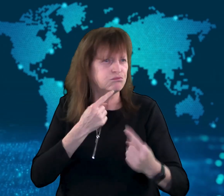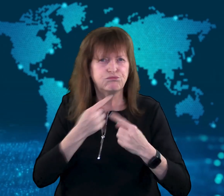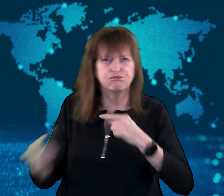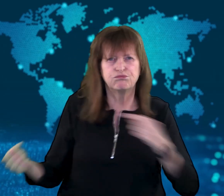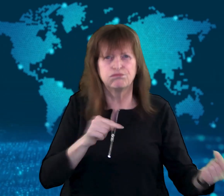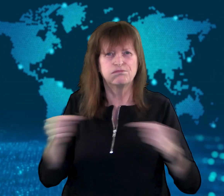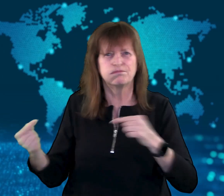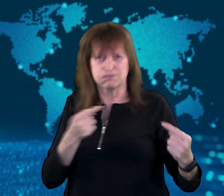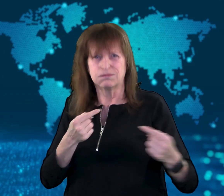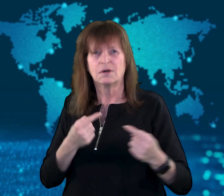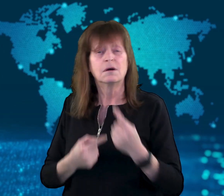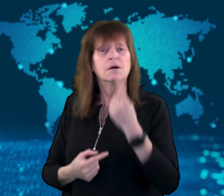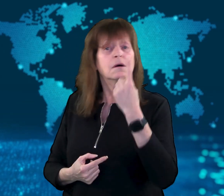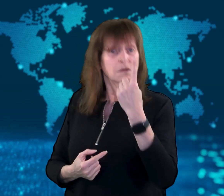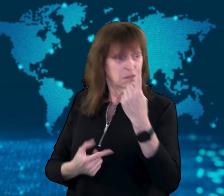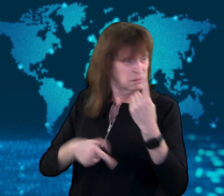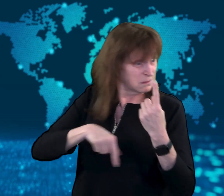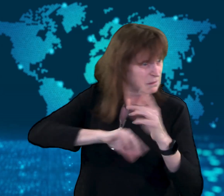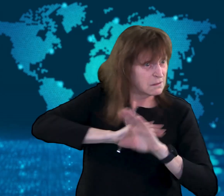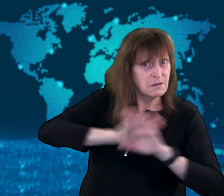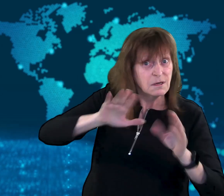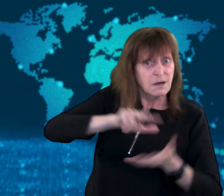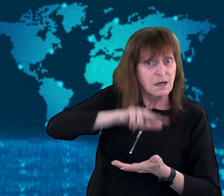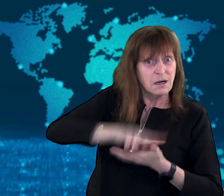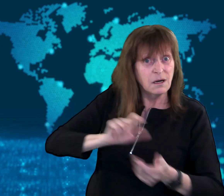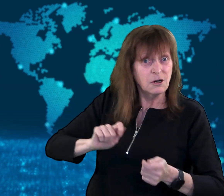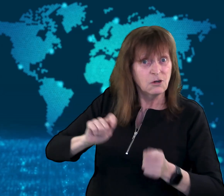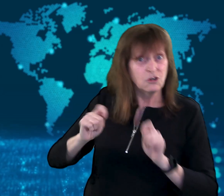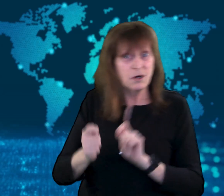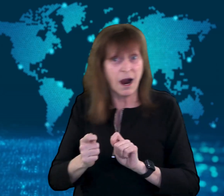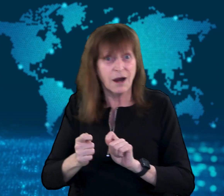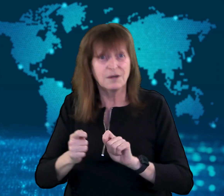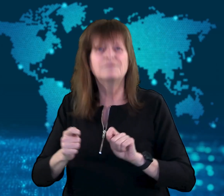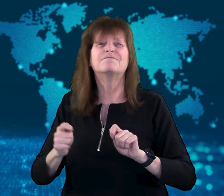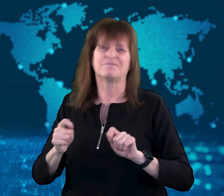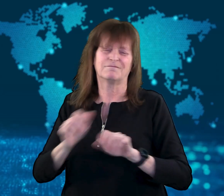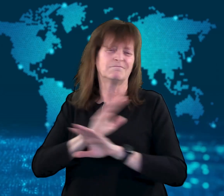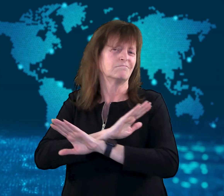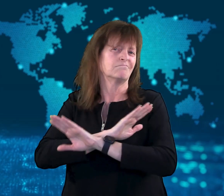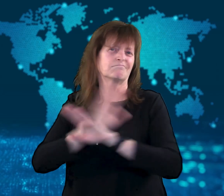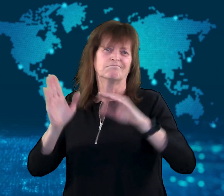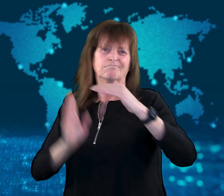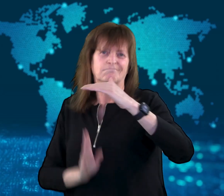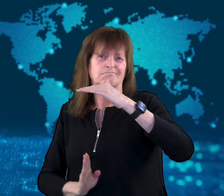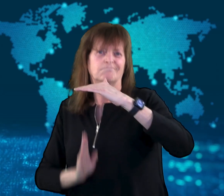Once the change is made, there will no longer be any portraits of